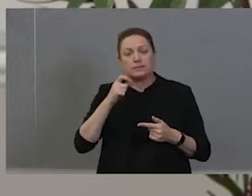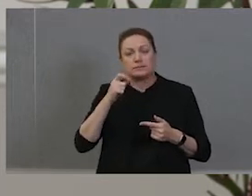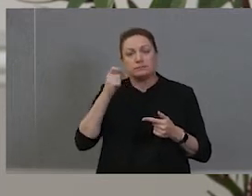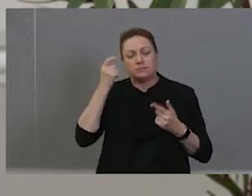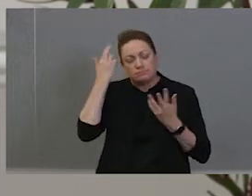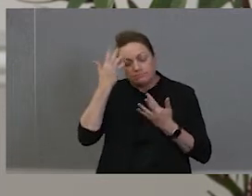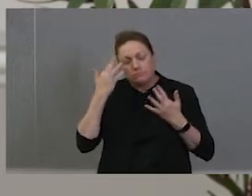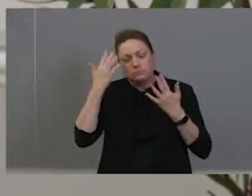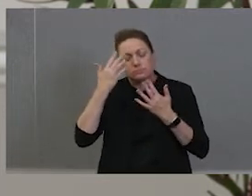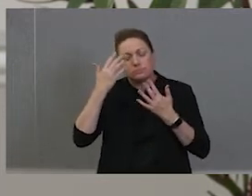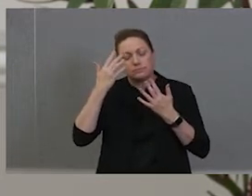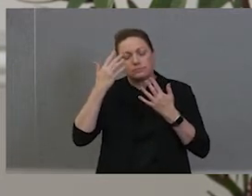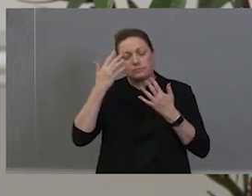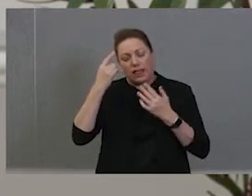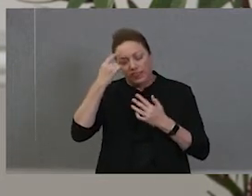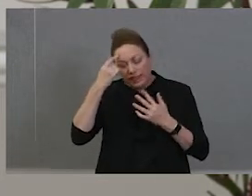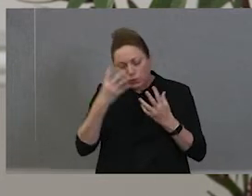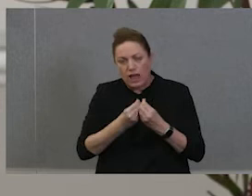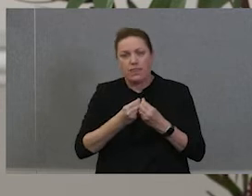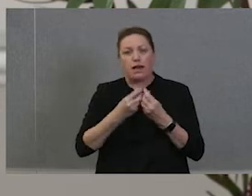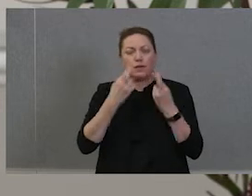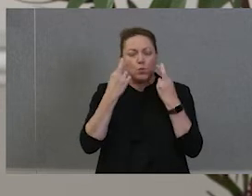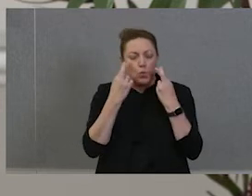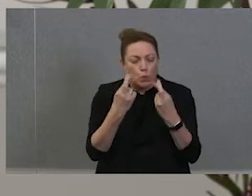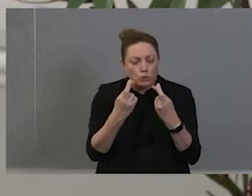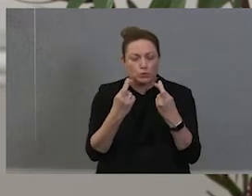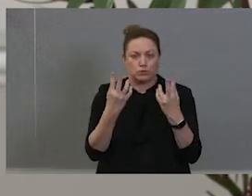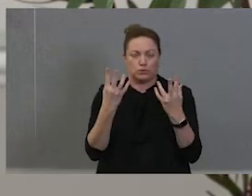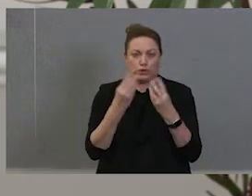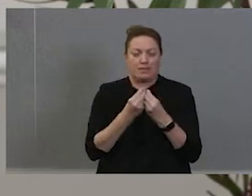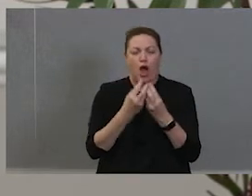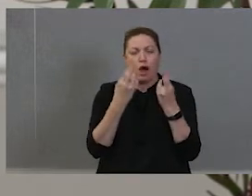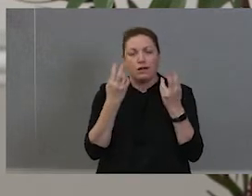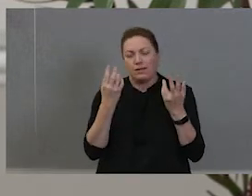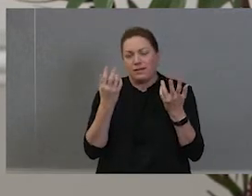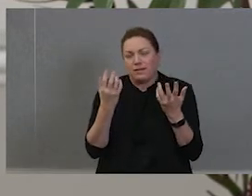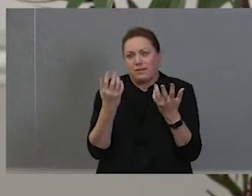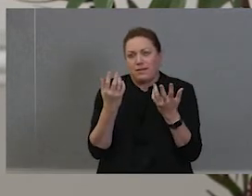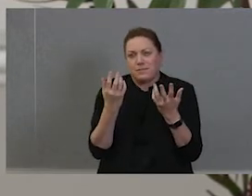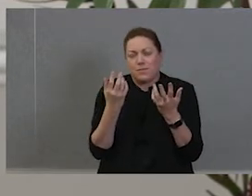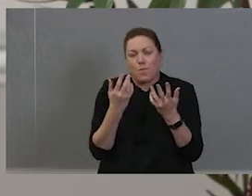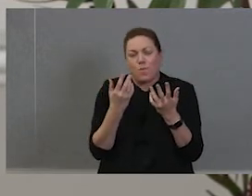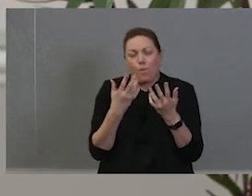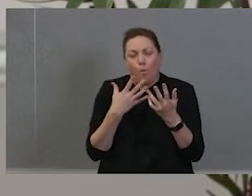together, hope together. You know, and work together and voice